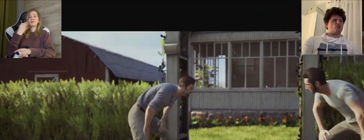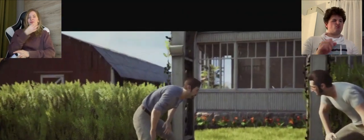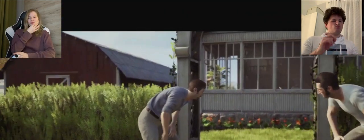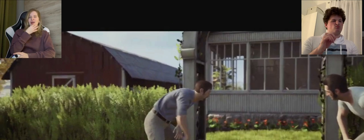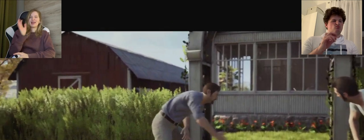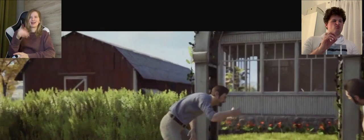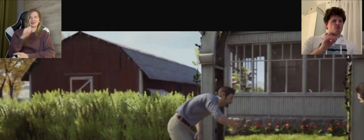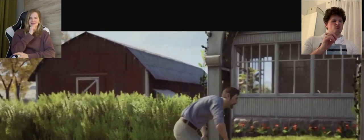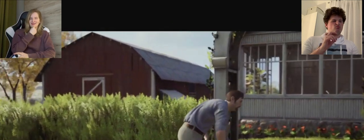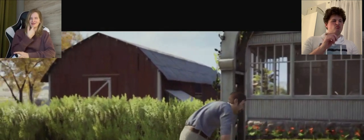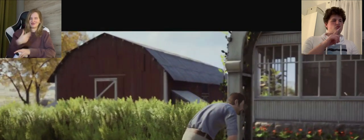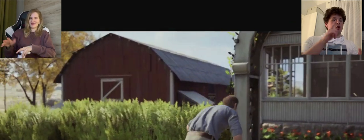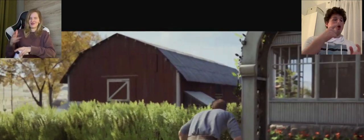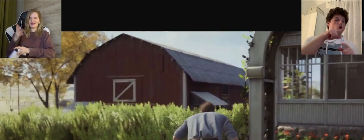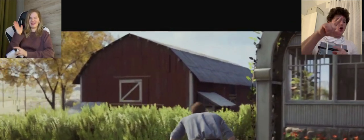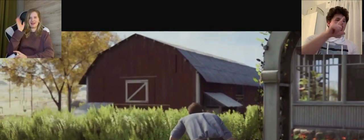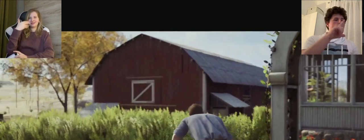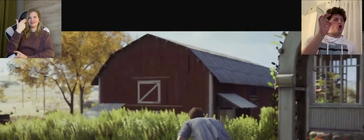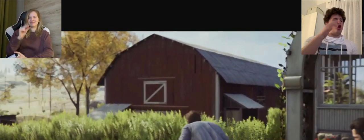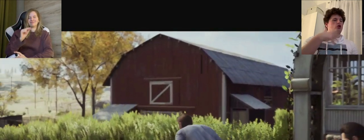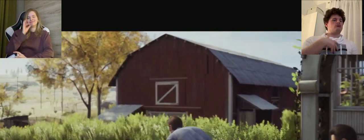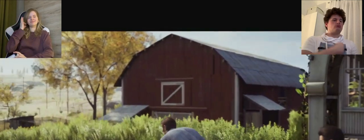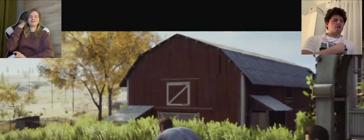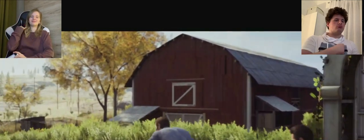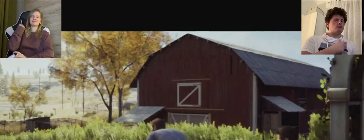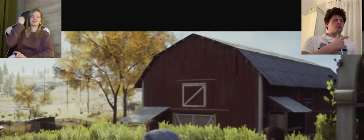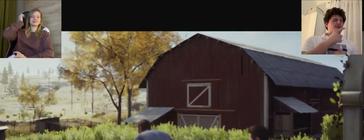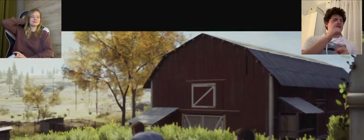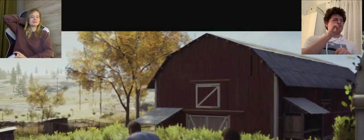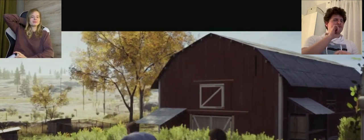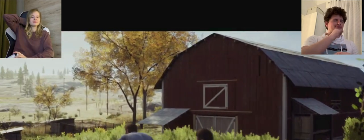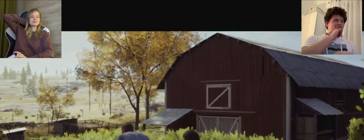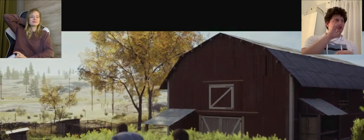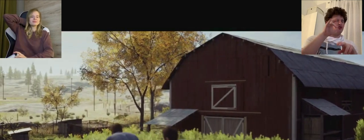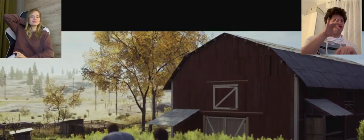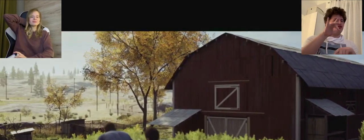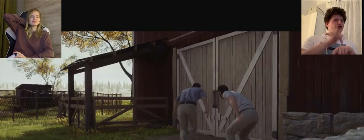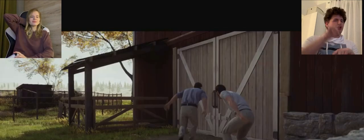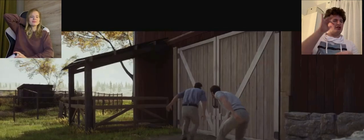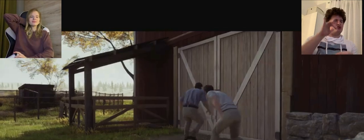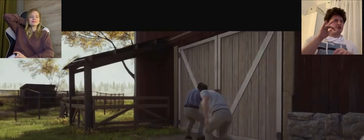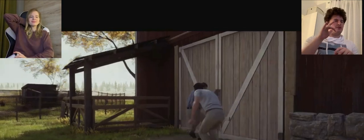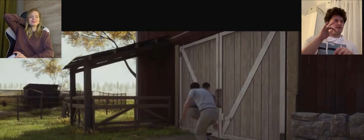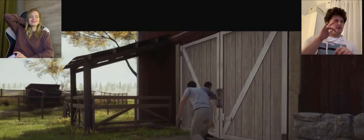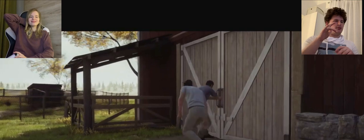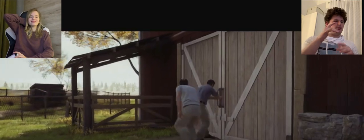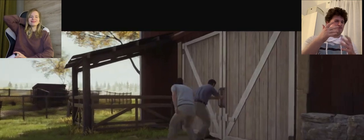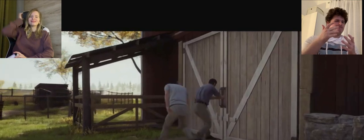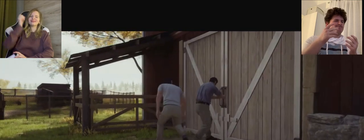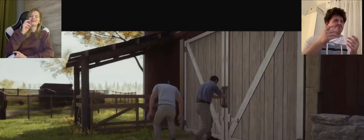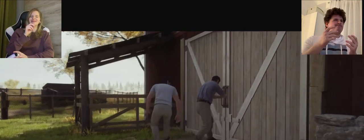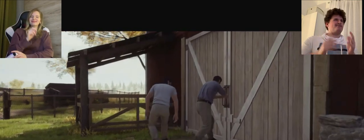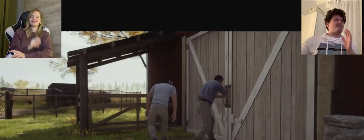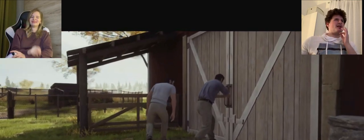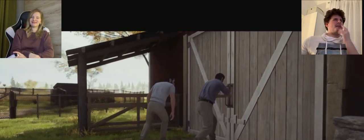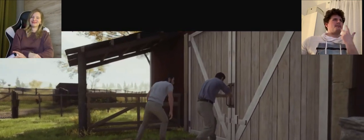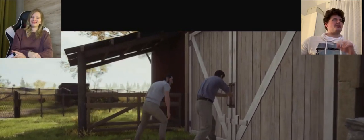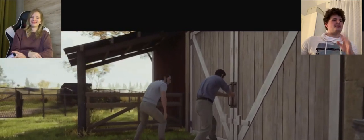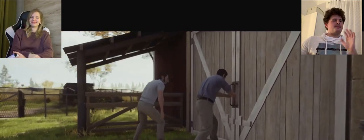A: yes and old people have a higher risk as well for a heart attack, they are weaker. Old folks are very sensitive so we better not